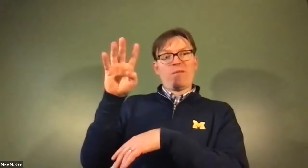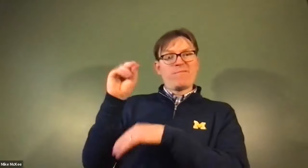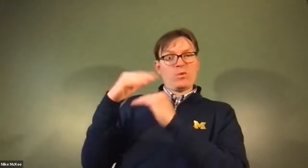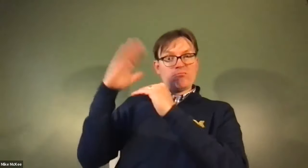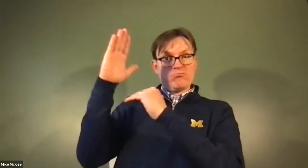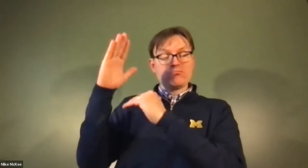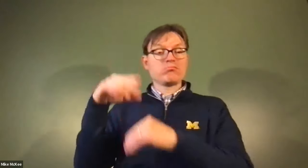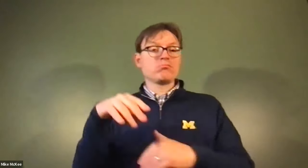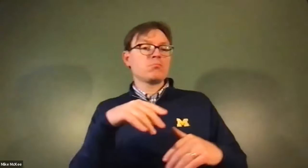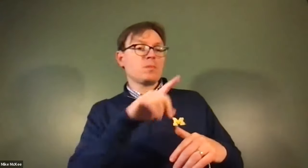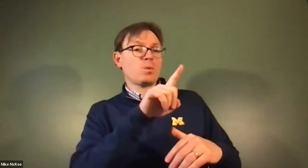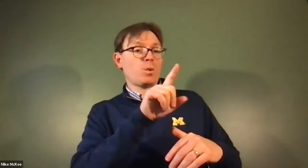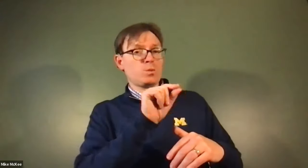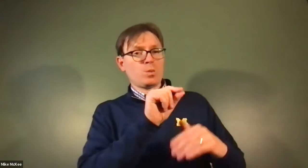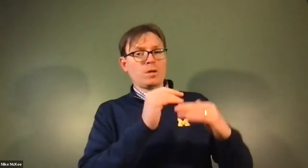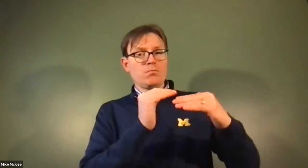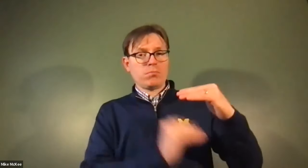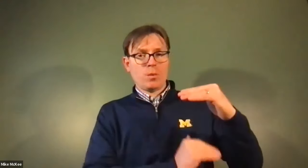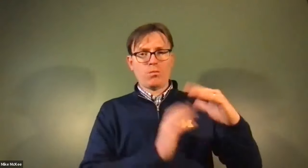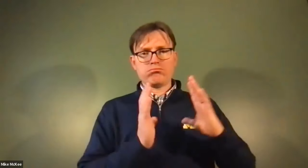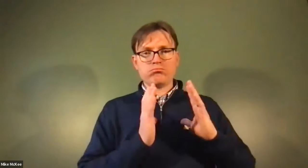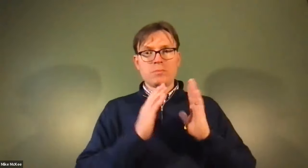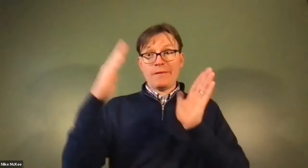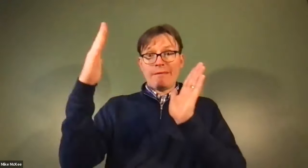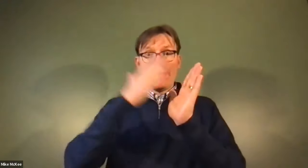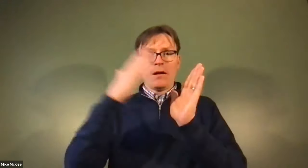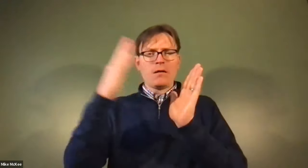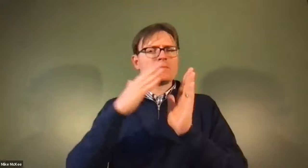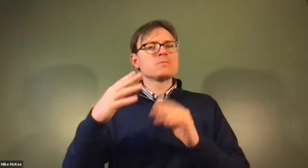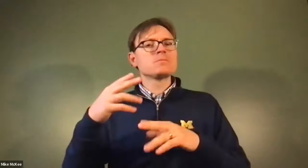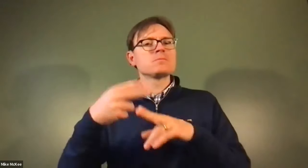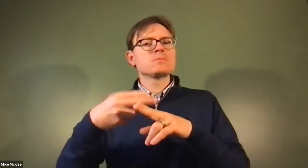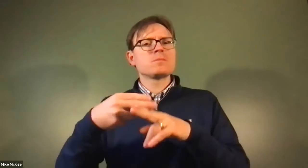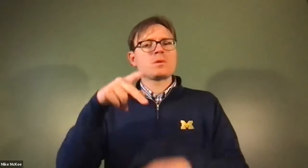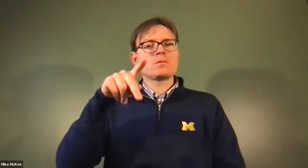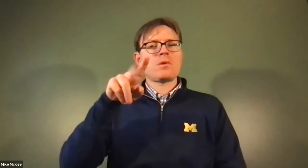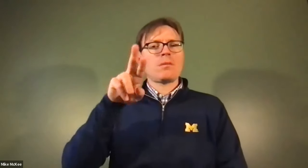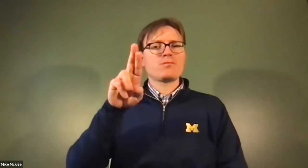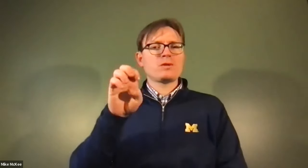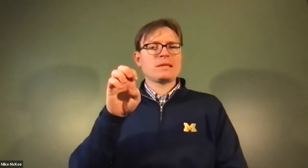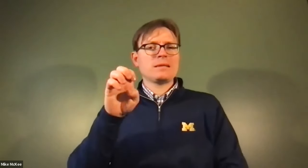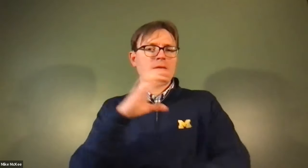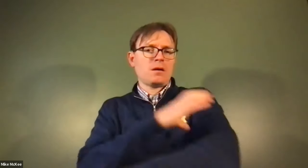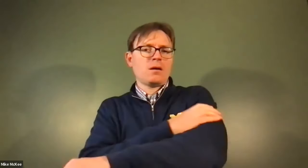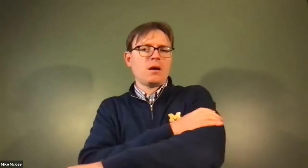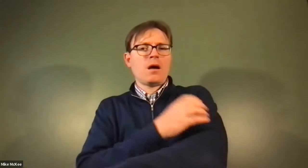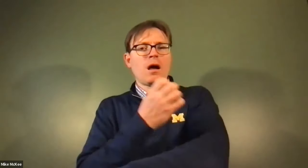James Cech: kind of in the middle of that that's medium high I mean you know moderately high blood pressure over 140s high blood pressure.